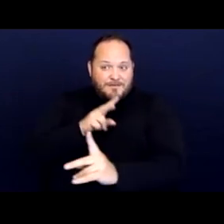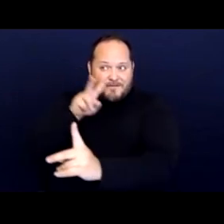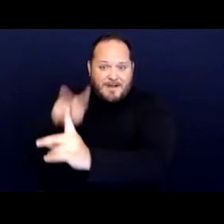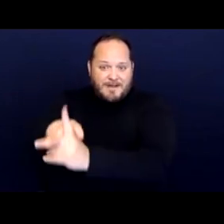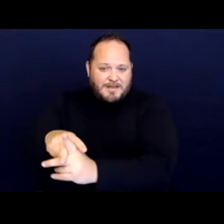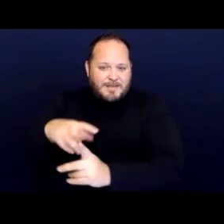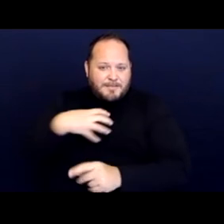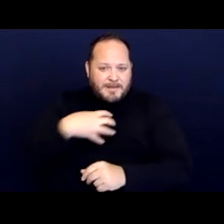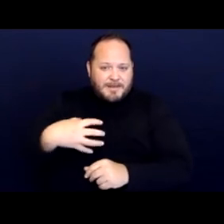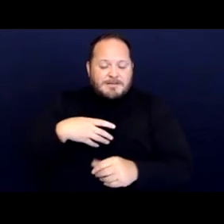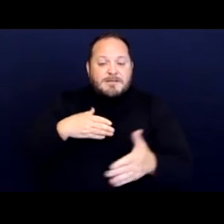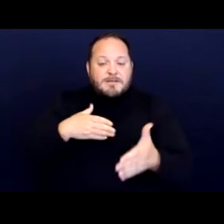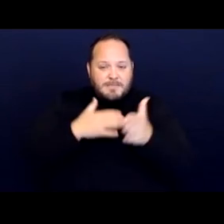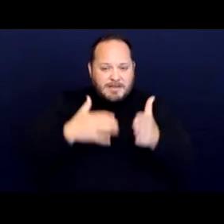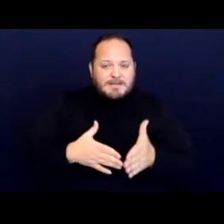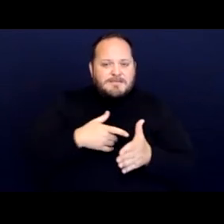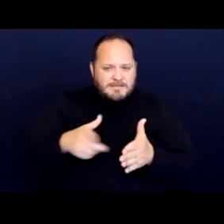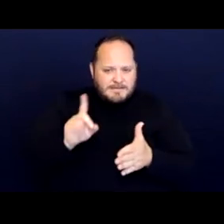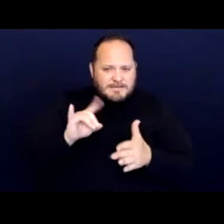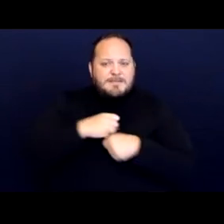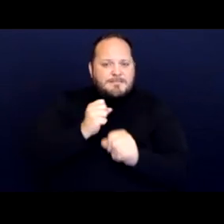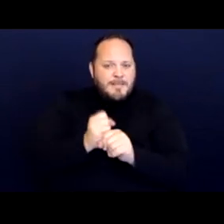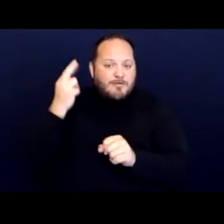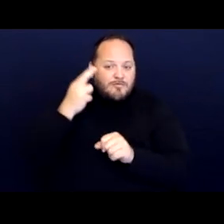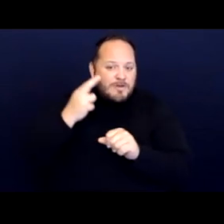plaintiffs made a reasonable accommodations request